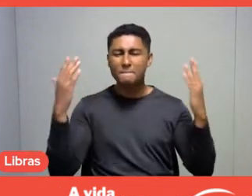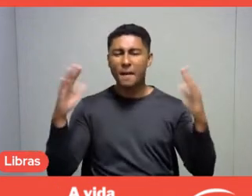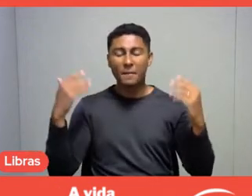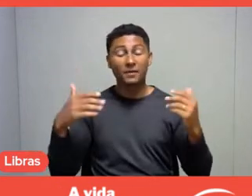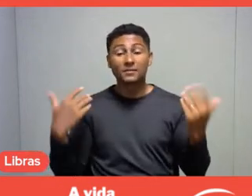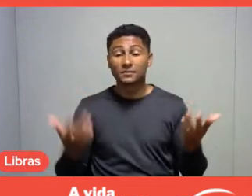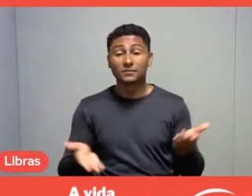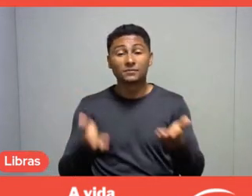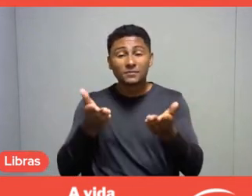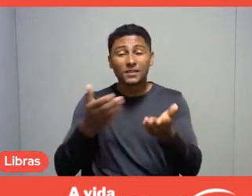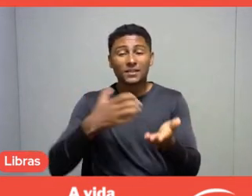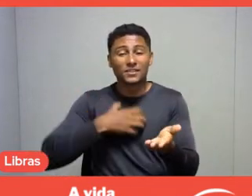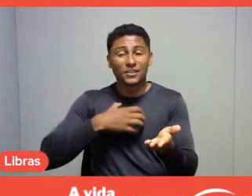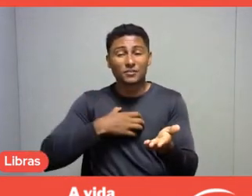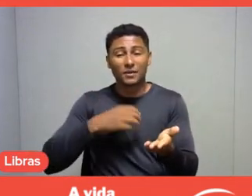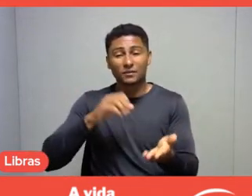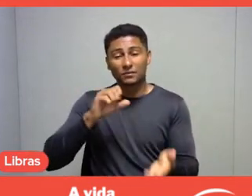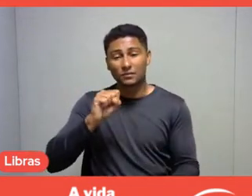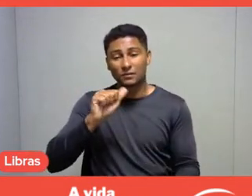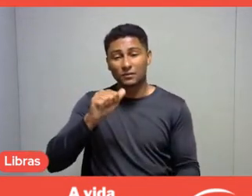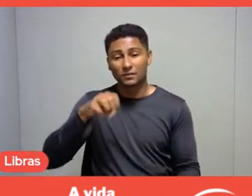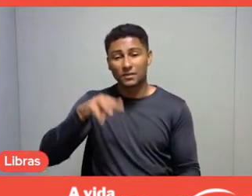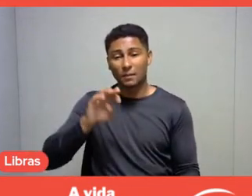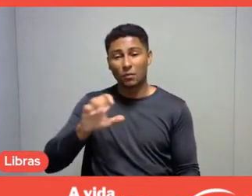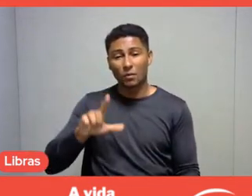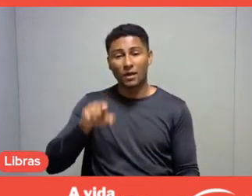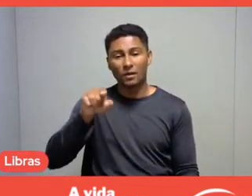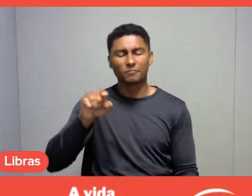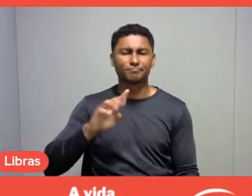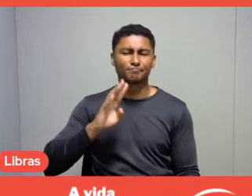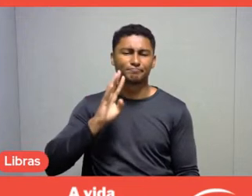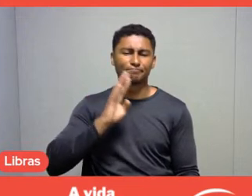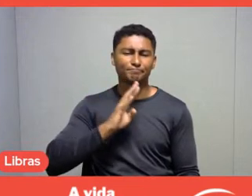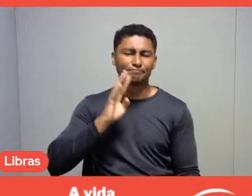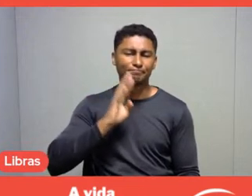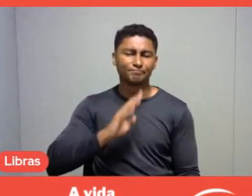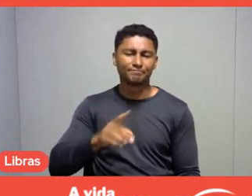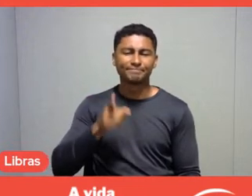I think I wouldn't miss the opportunity to say that, to reaffirm that.